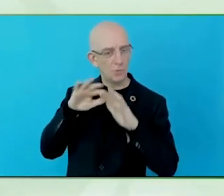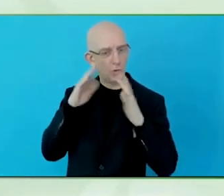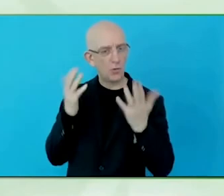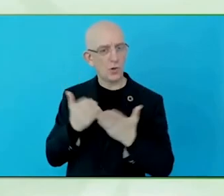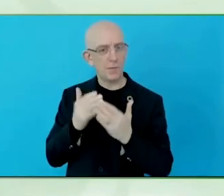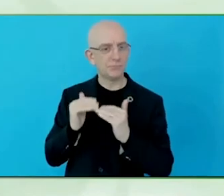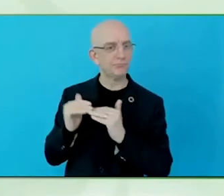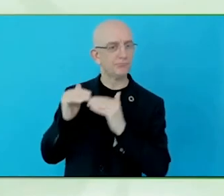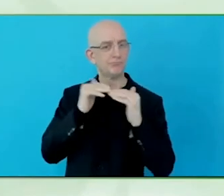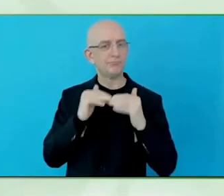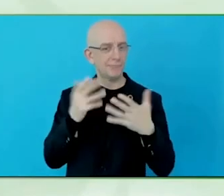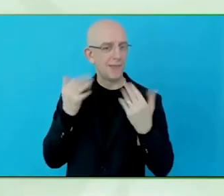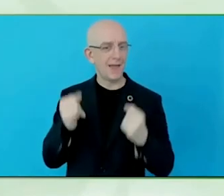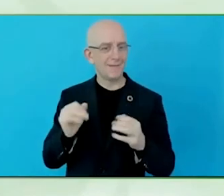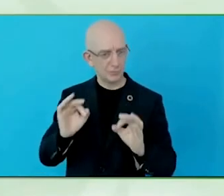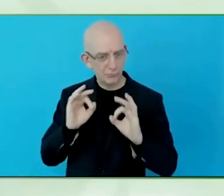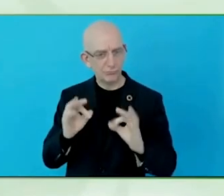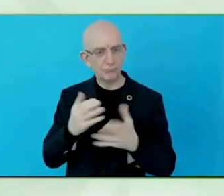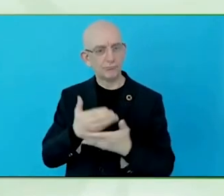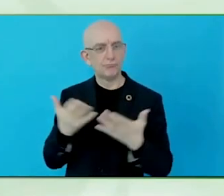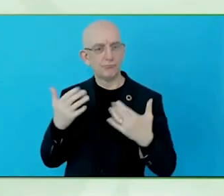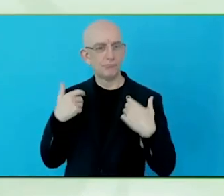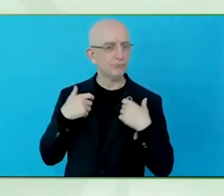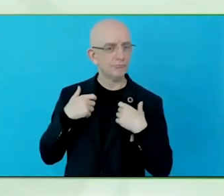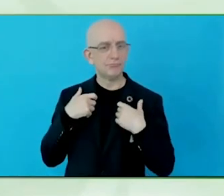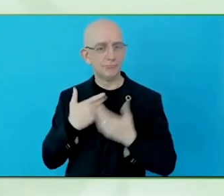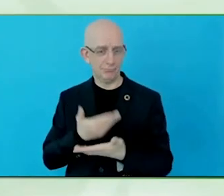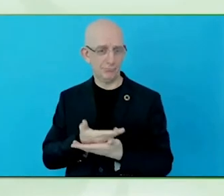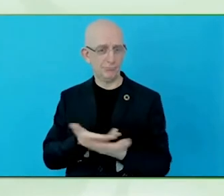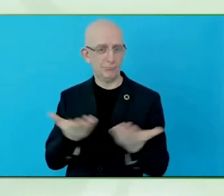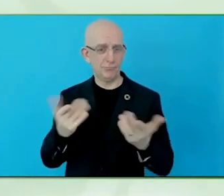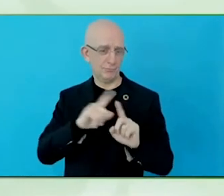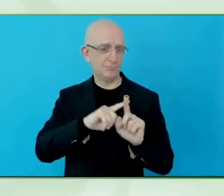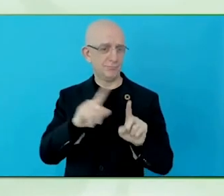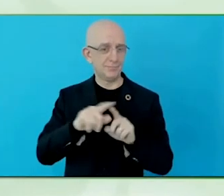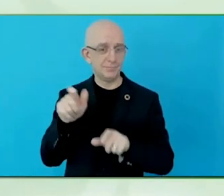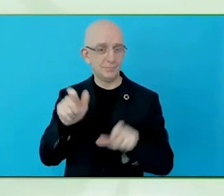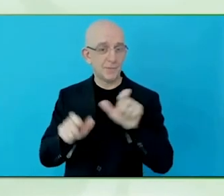within the target group, mainly focused, of course, I'm diverse disabilities.